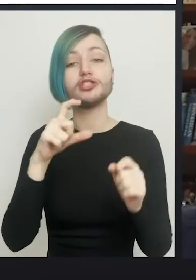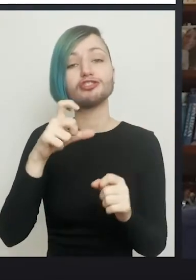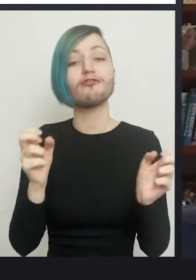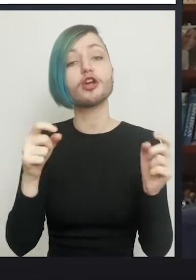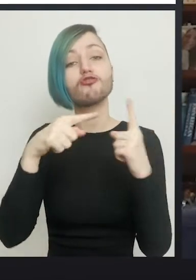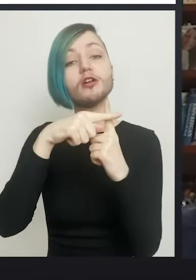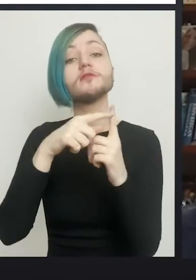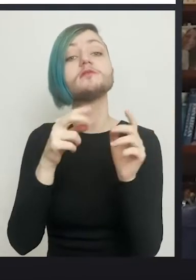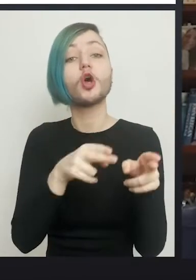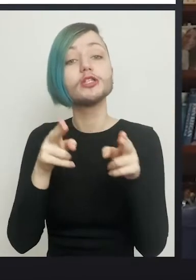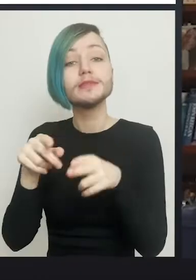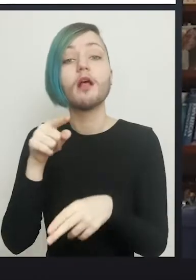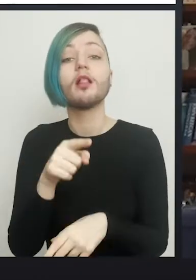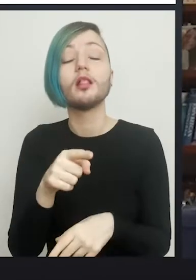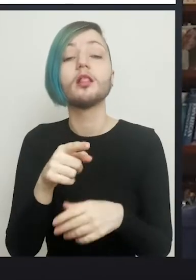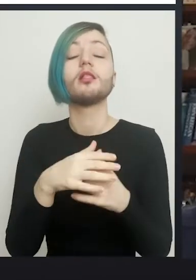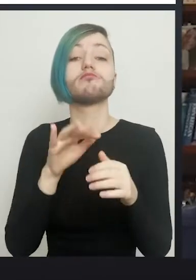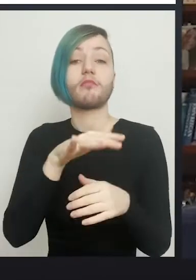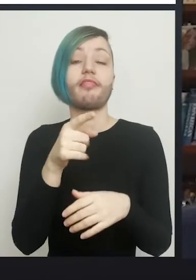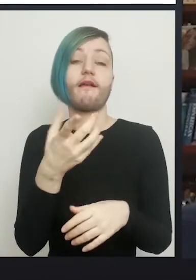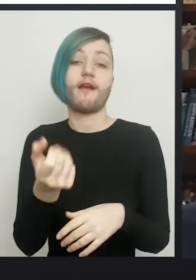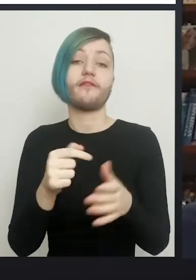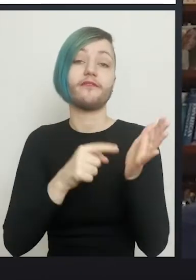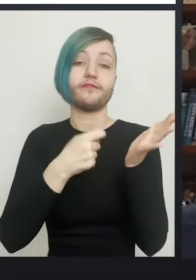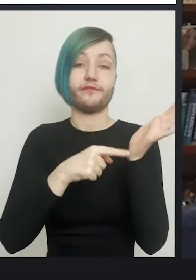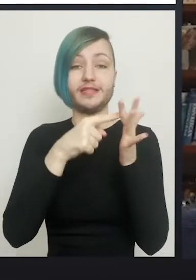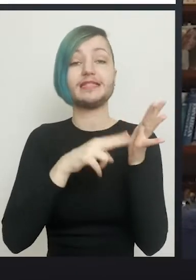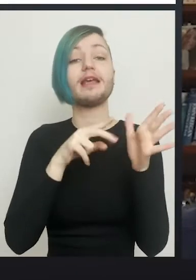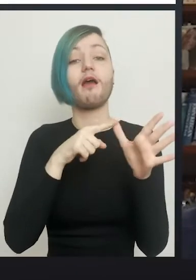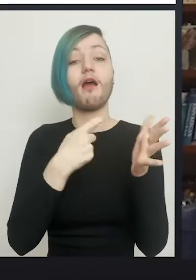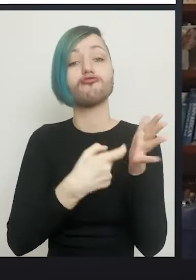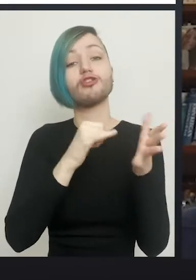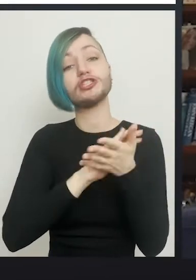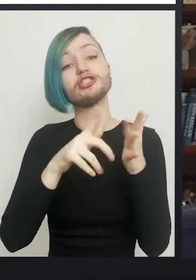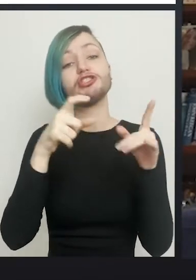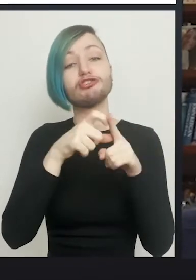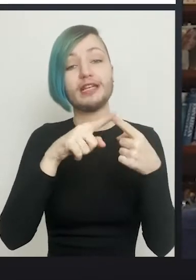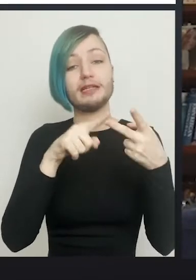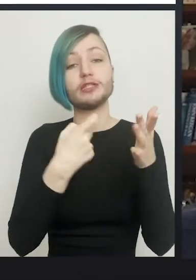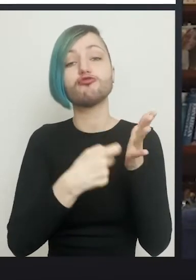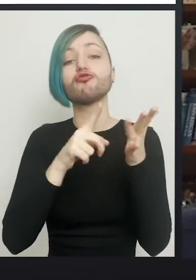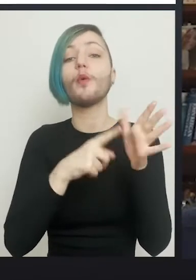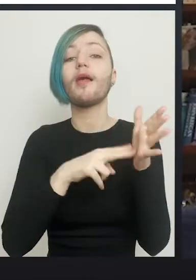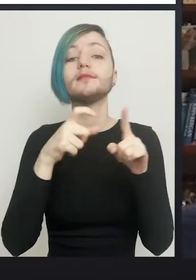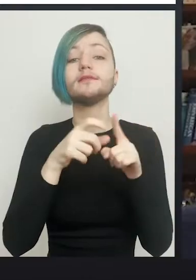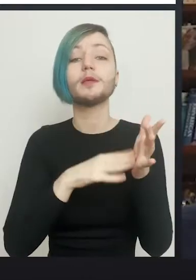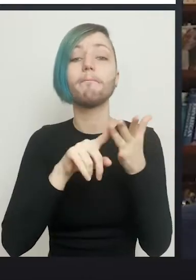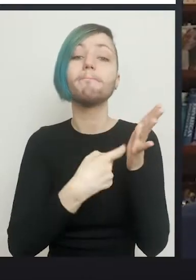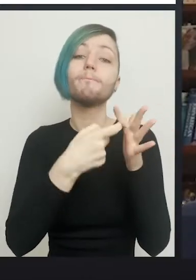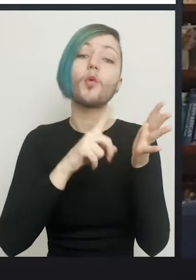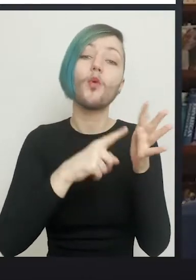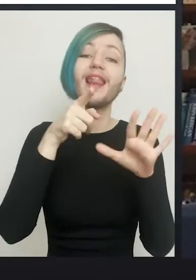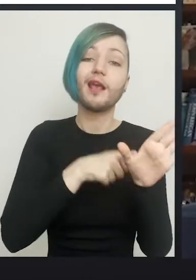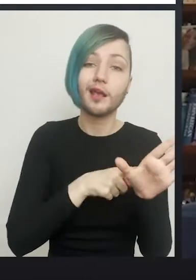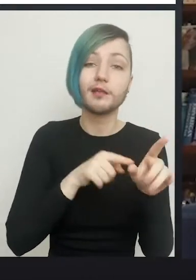consisting of Tina Rashid and Roland Morley. And in Hove, just outside Brighton,